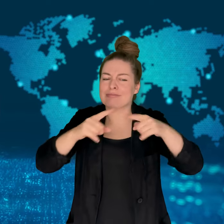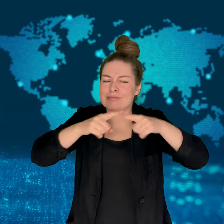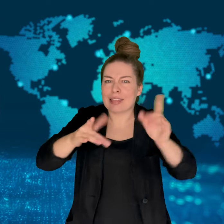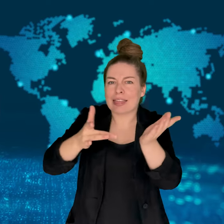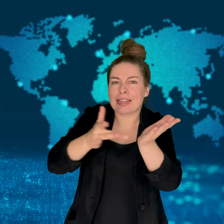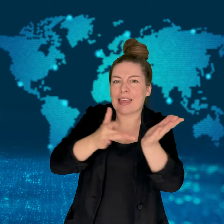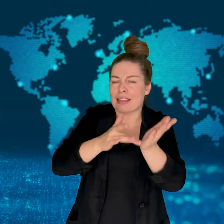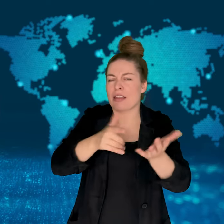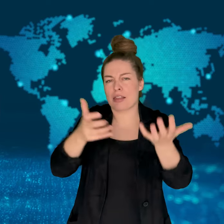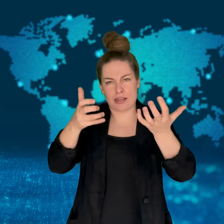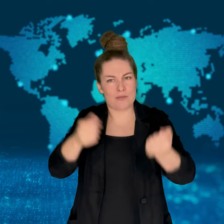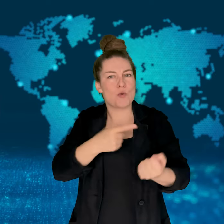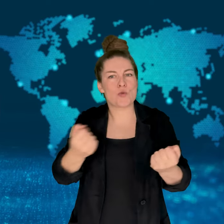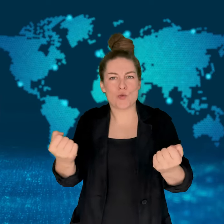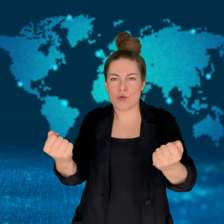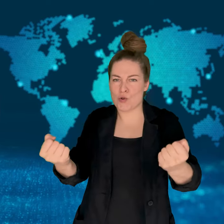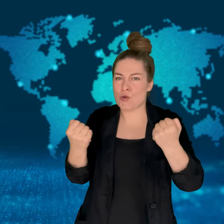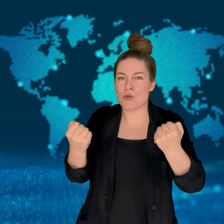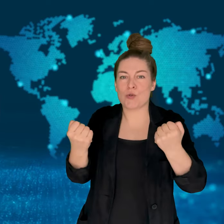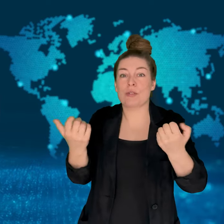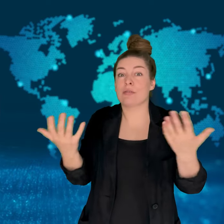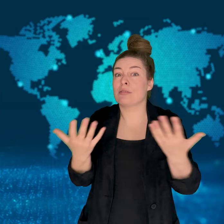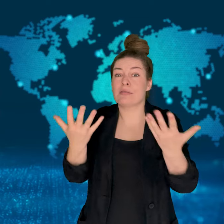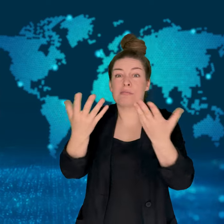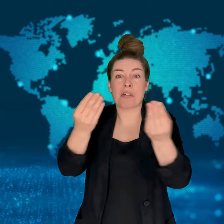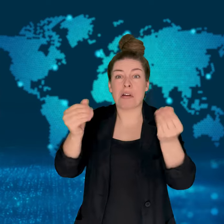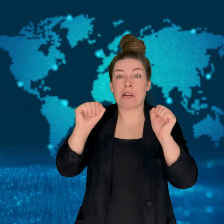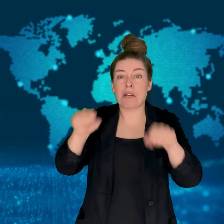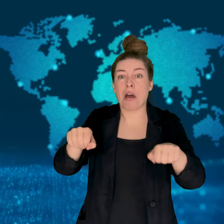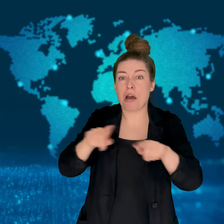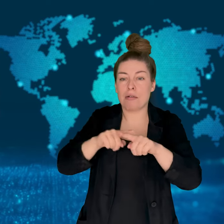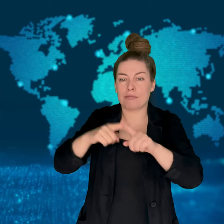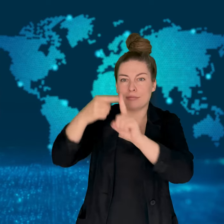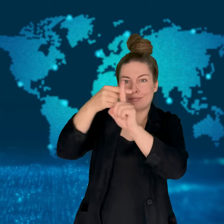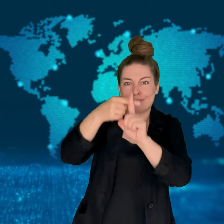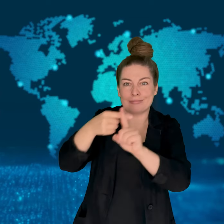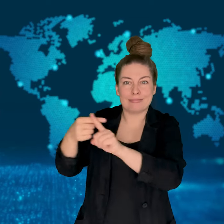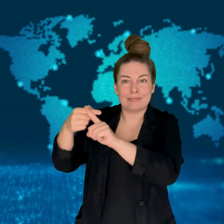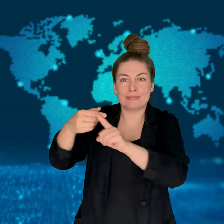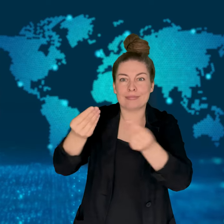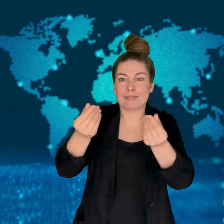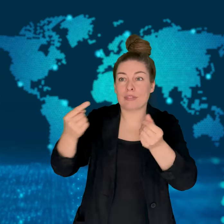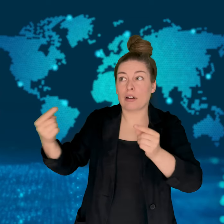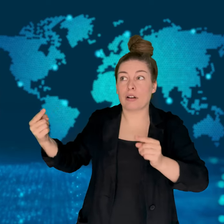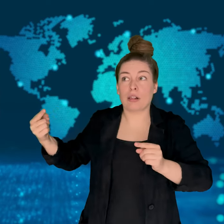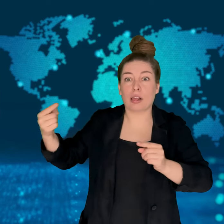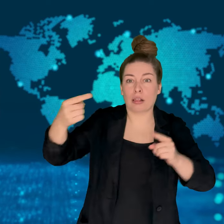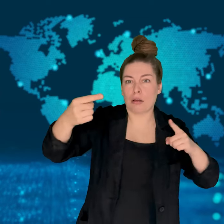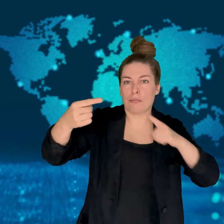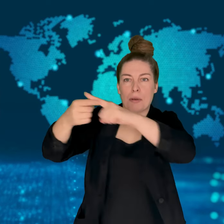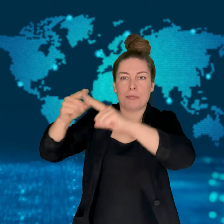Israel has an "Iron dome defense missile system" that tracks rockets